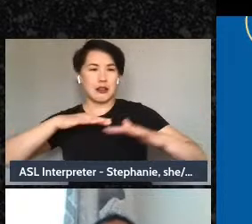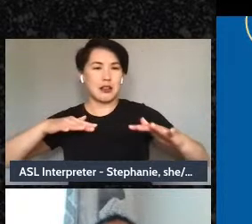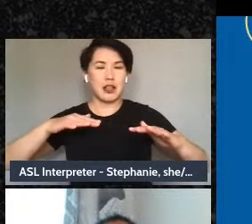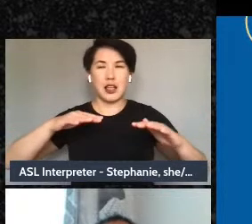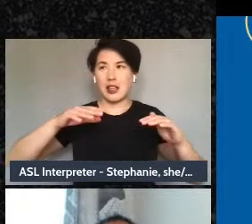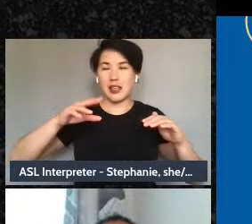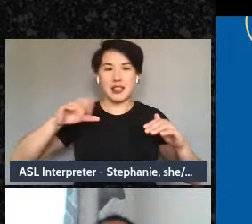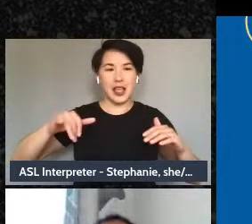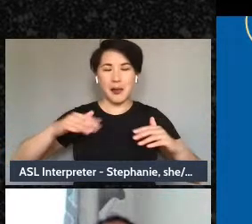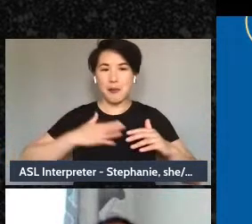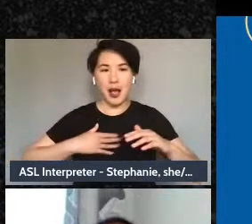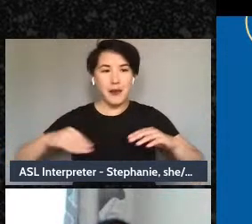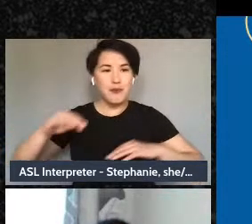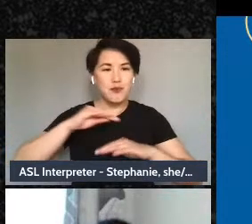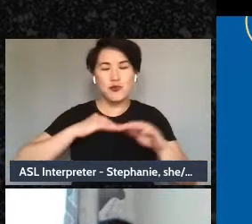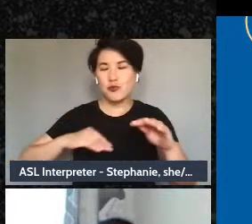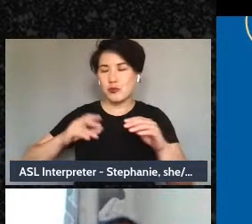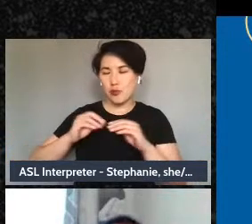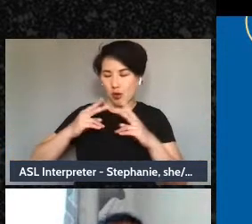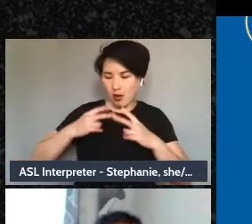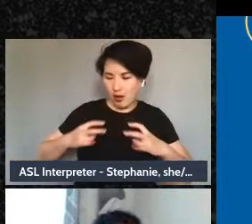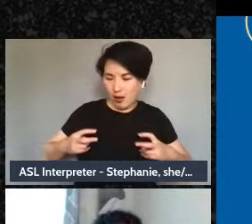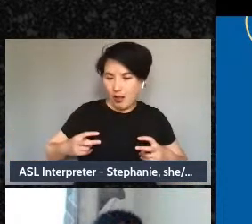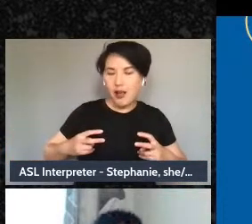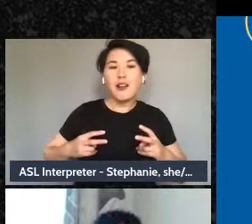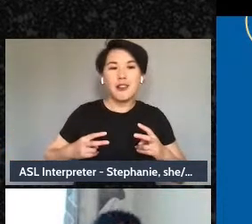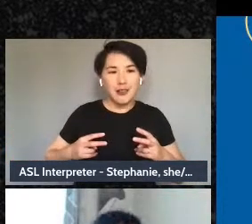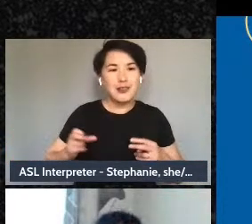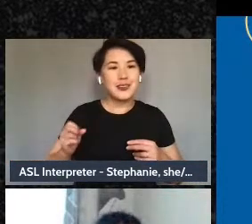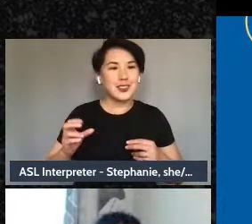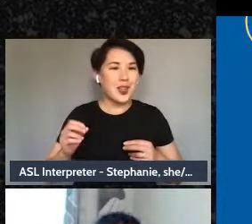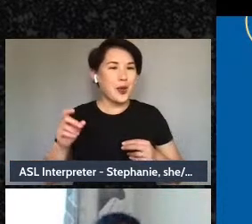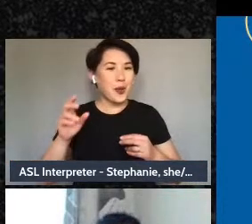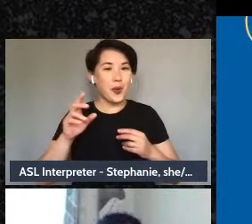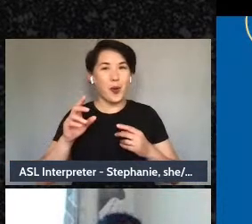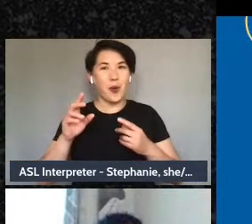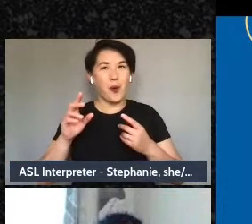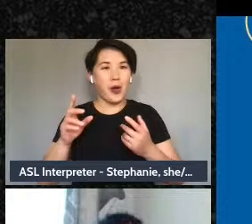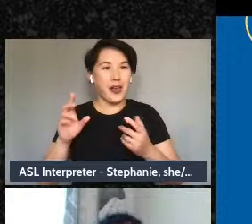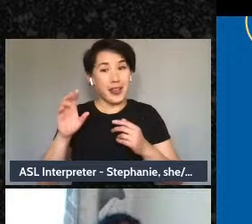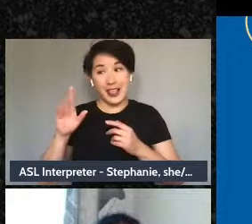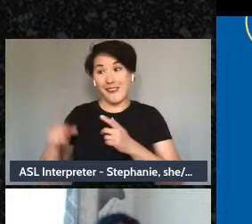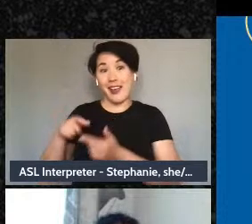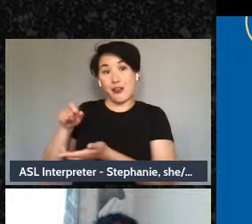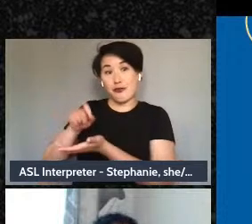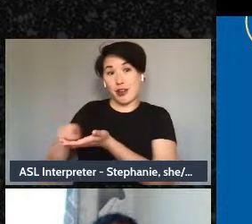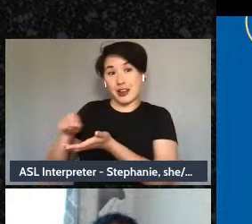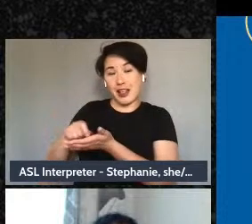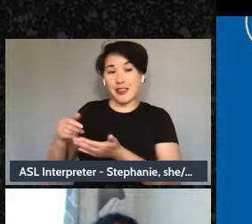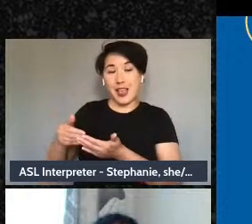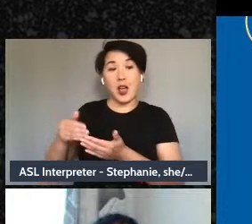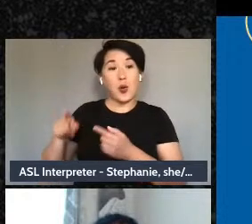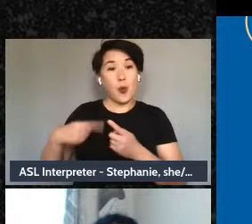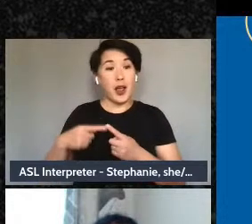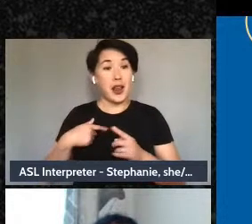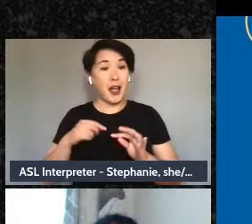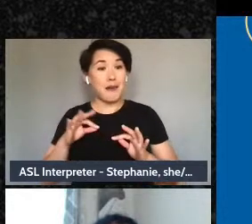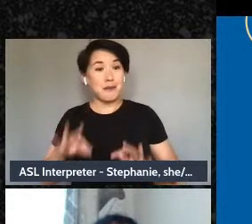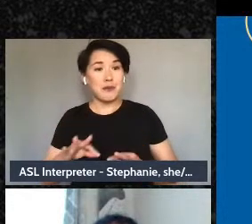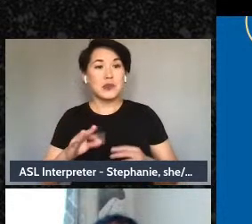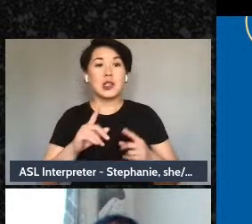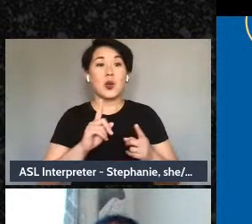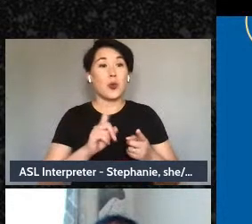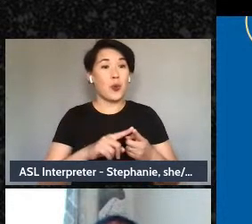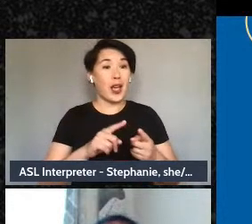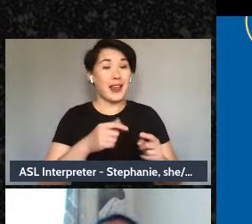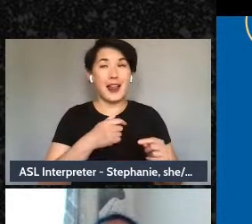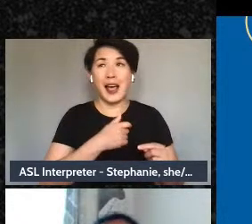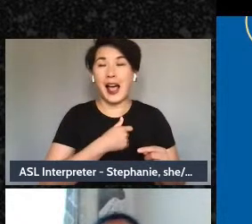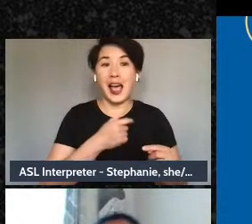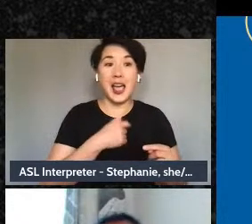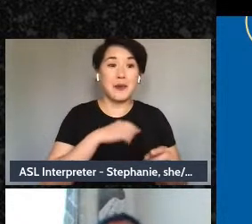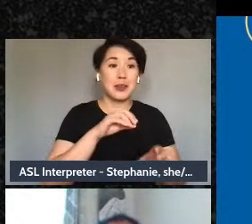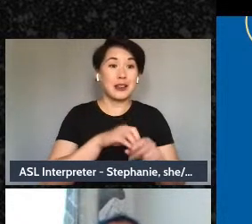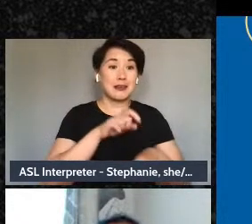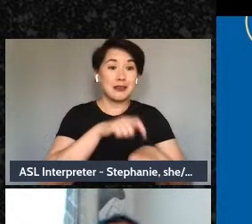when it is not so easily at my access when my facilities are not as easily accessed or resourced